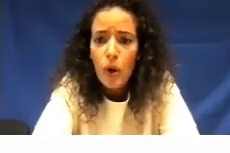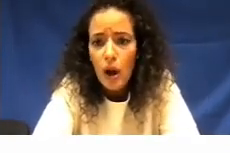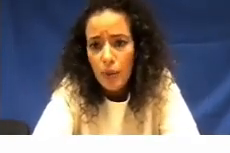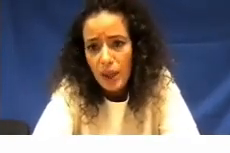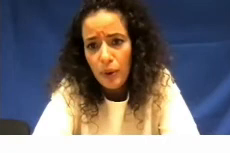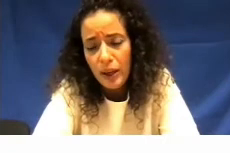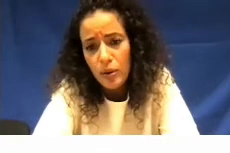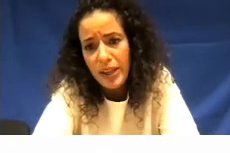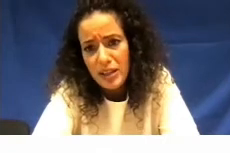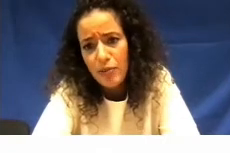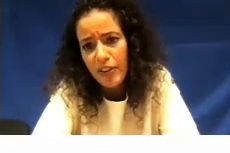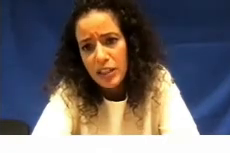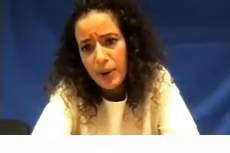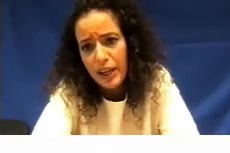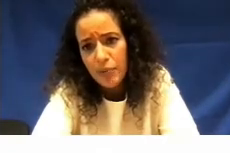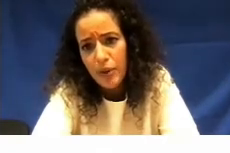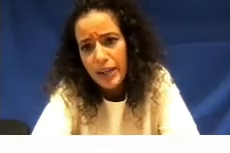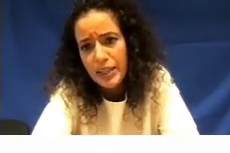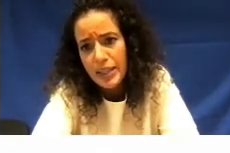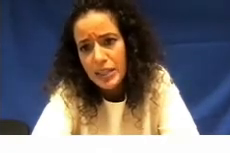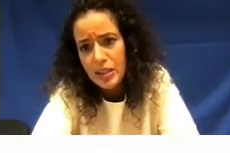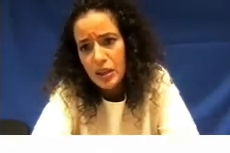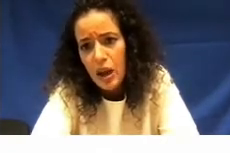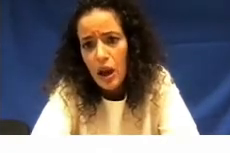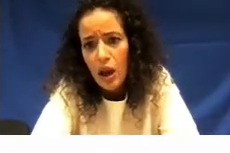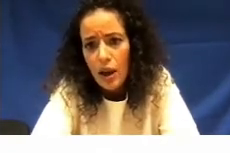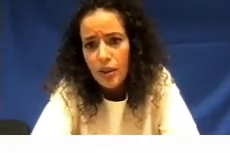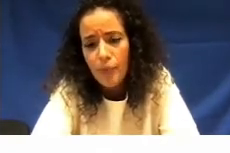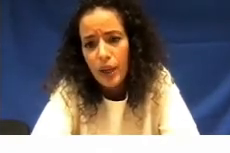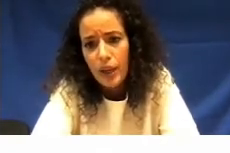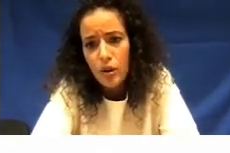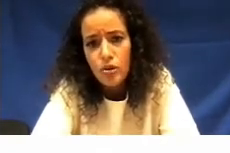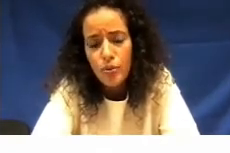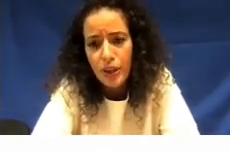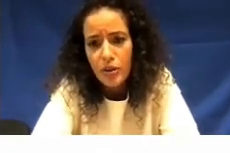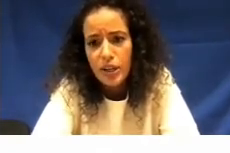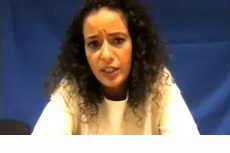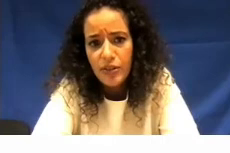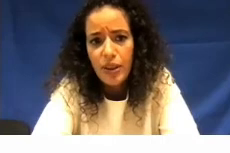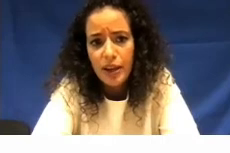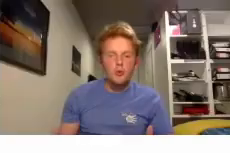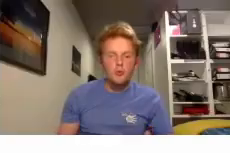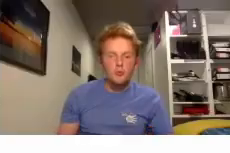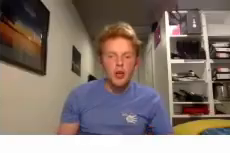um that will include things like fingerspelling and practice there'll be youtube videos linked like that as well